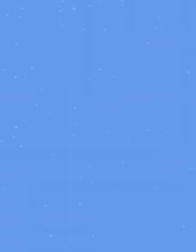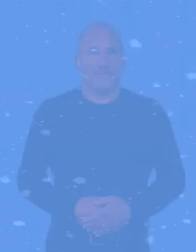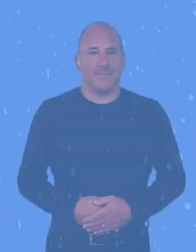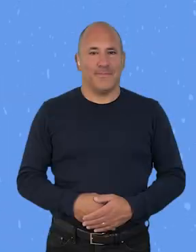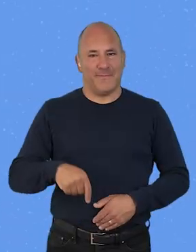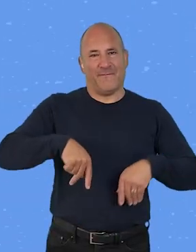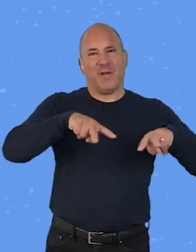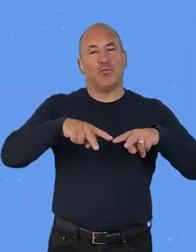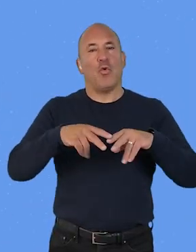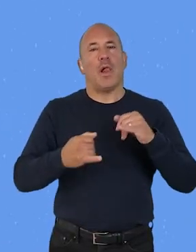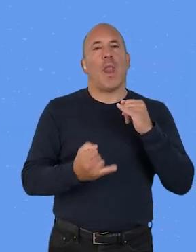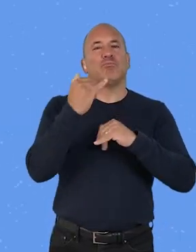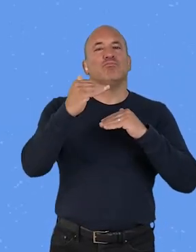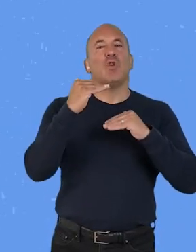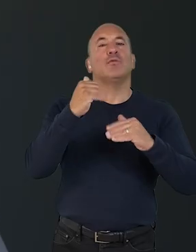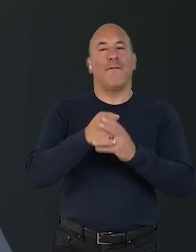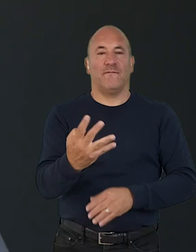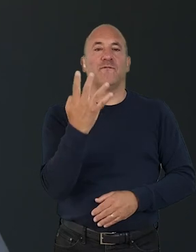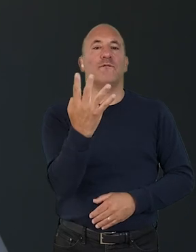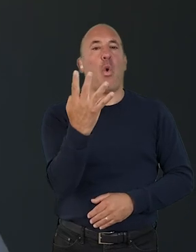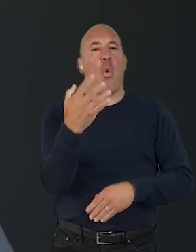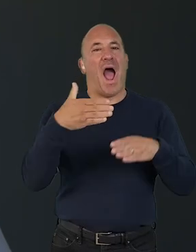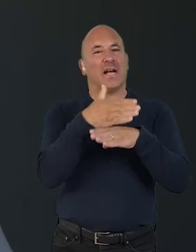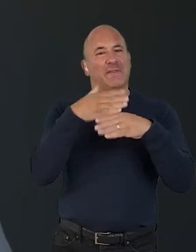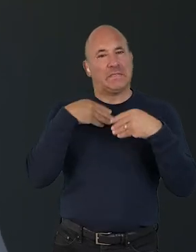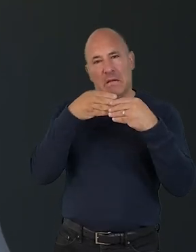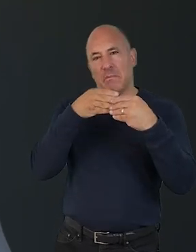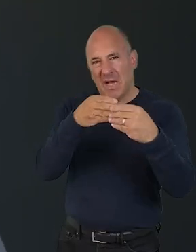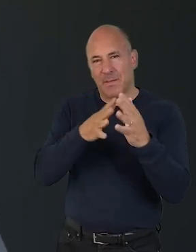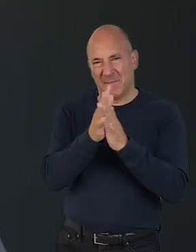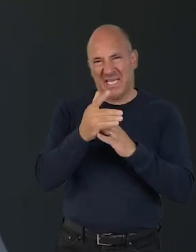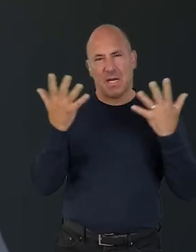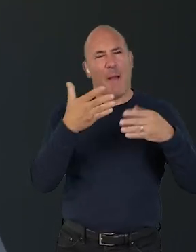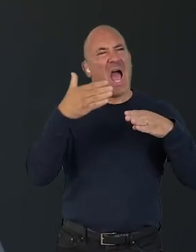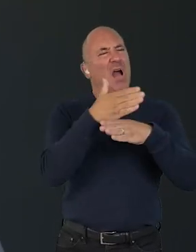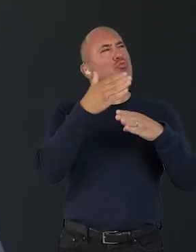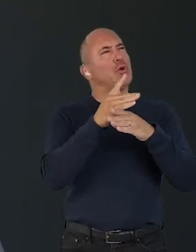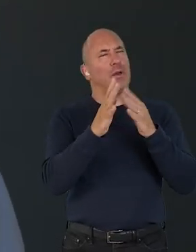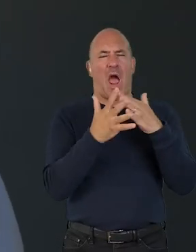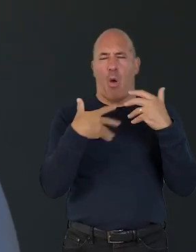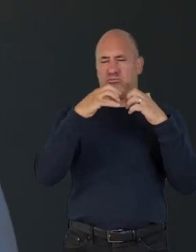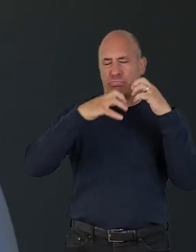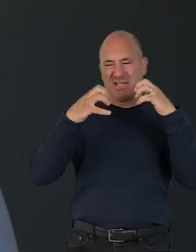The final section of this video gives you four guided activities to help break down what climate action might mean for you. You will be asked to use